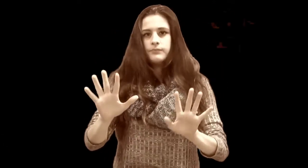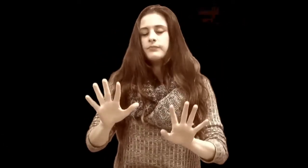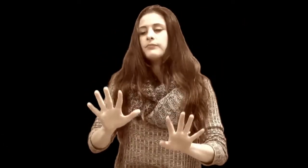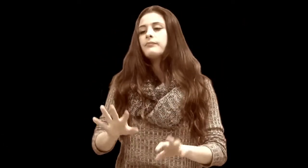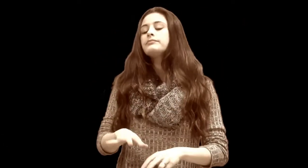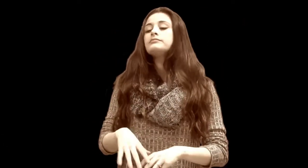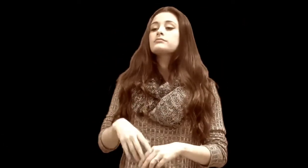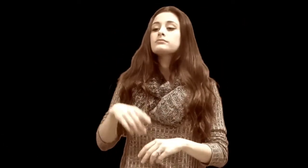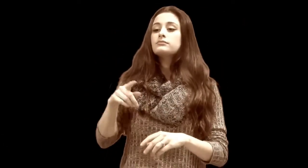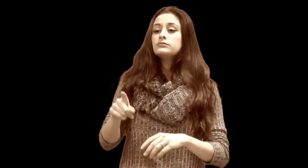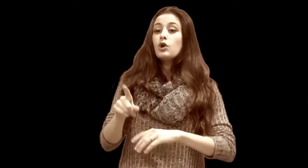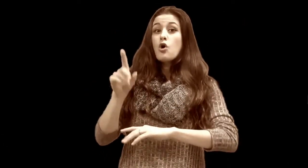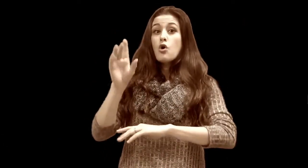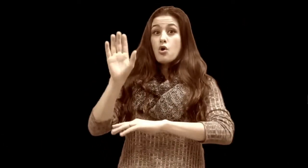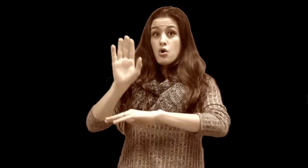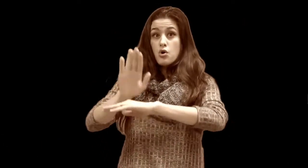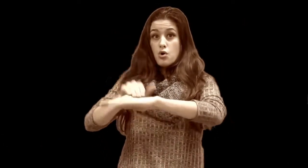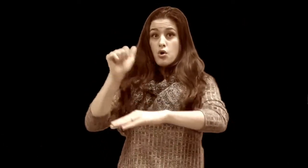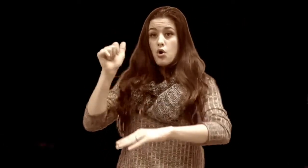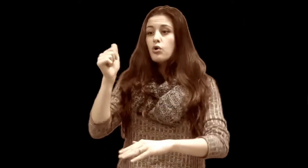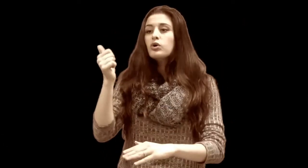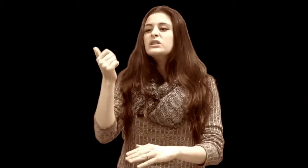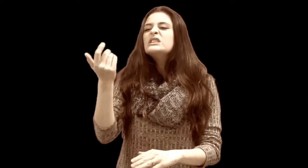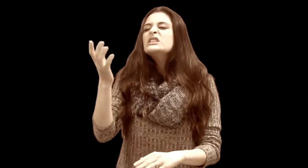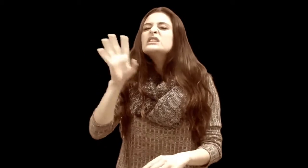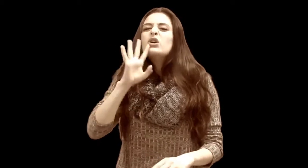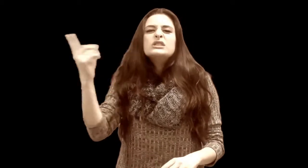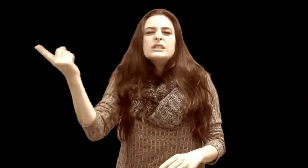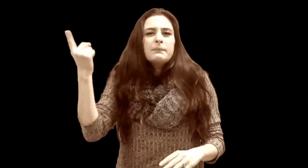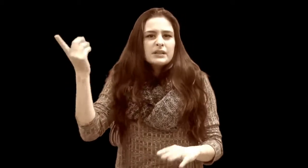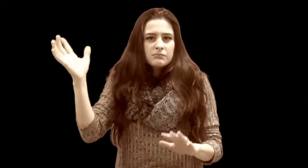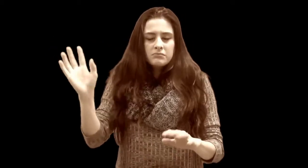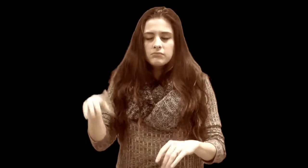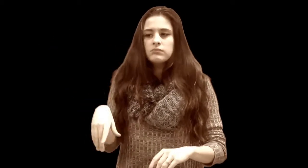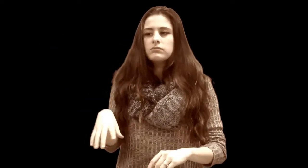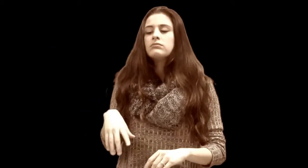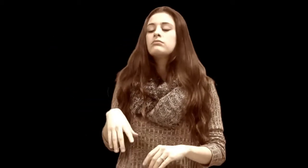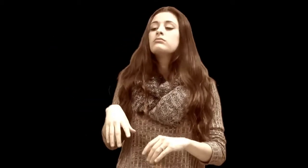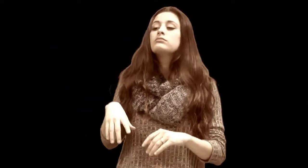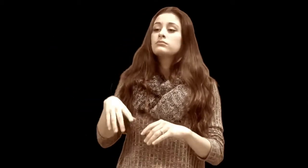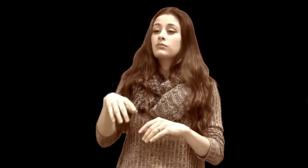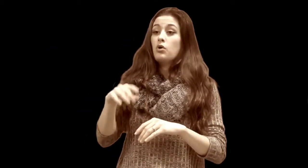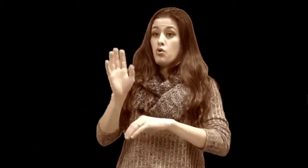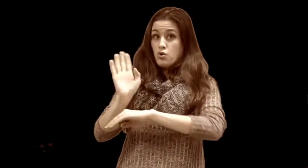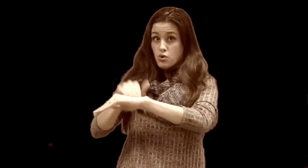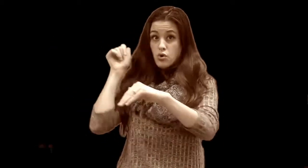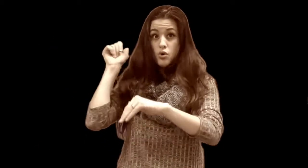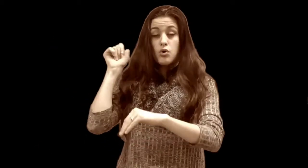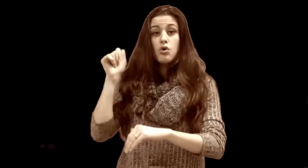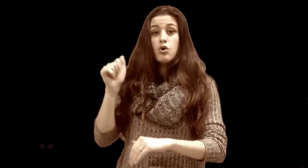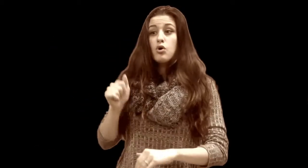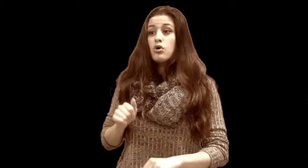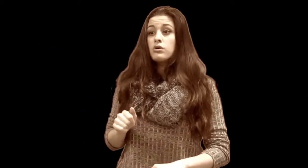when you walk in the door you’ll need to say… something. Call her.